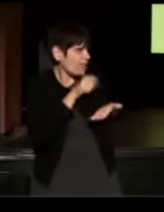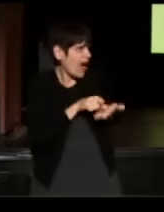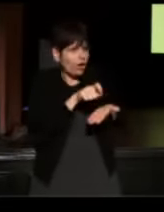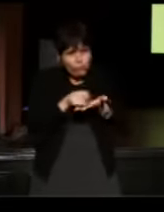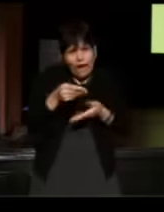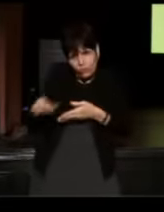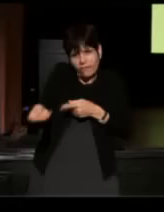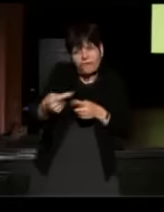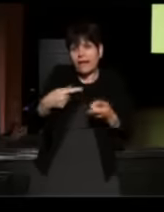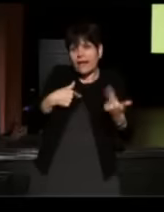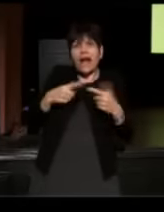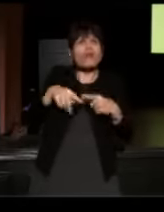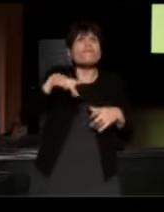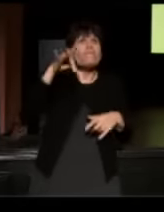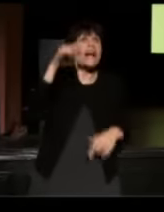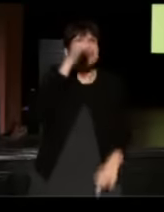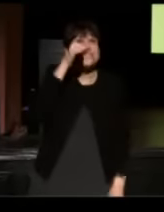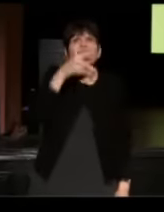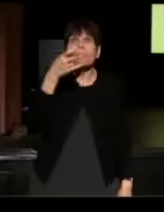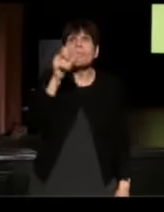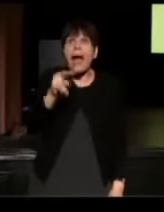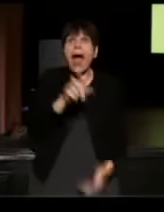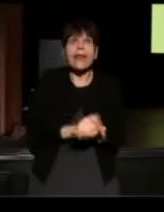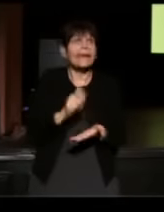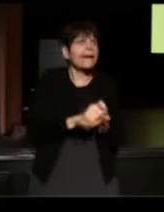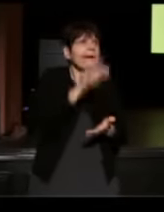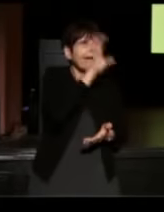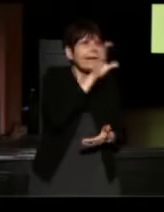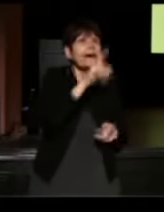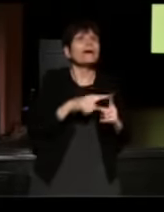be wrong is I couldn't find a silly pen. (Annie) To my princess, the weather out today